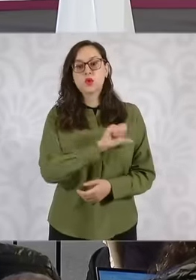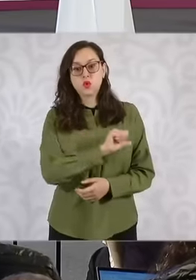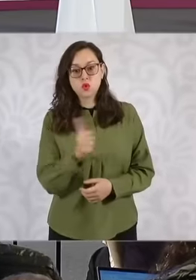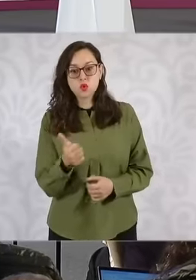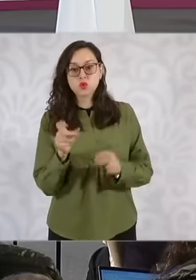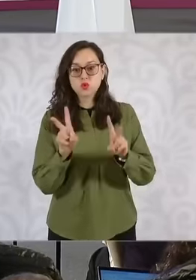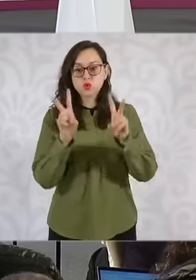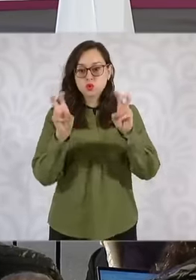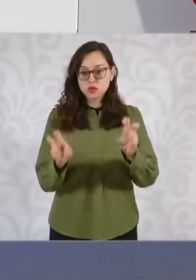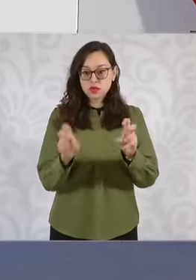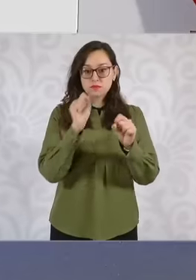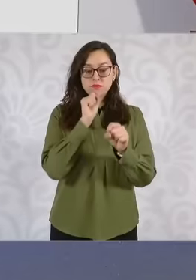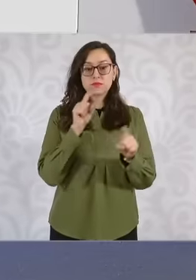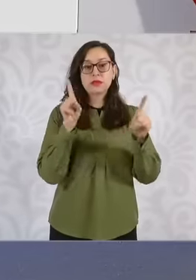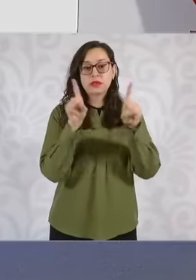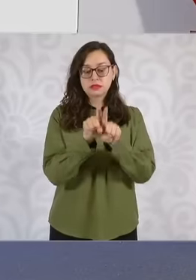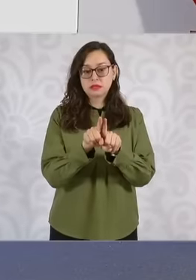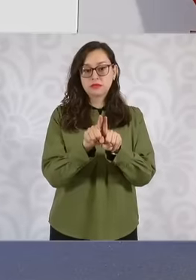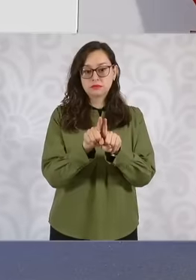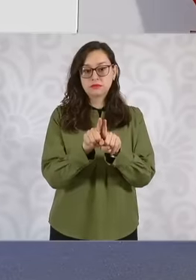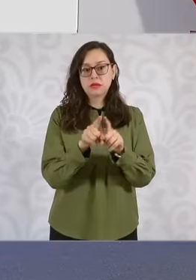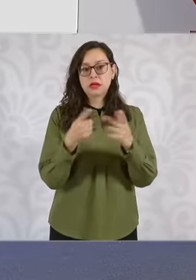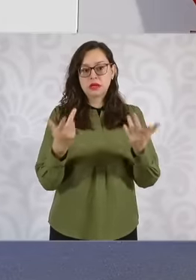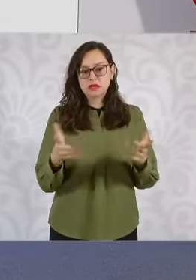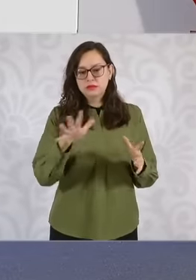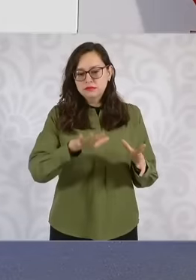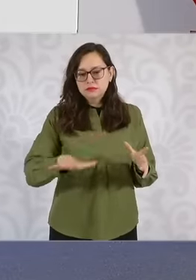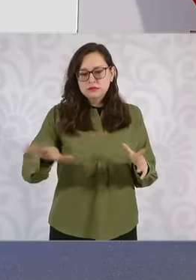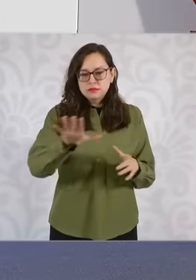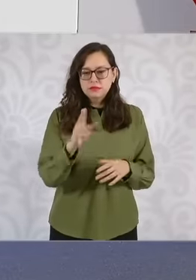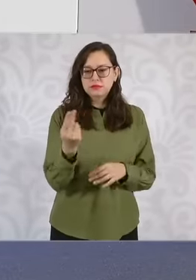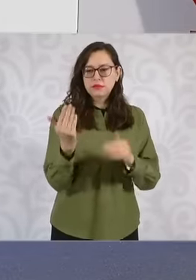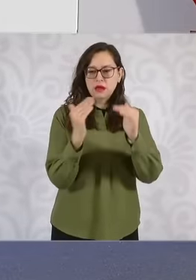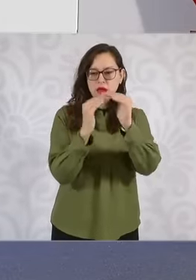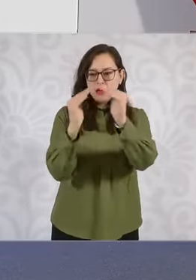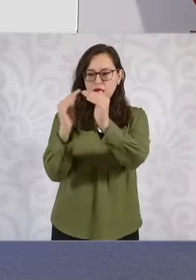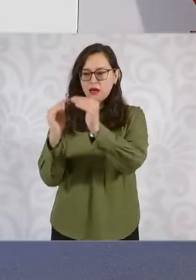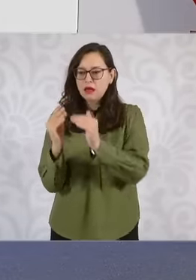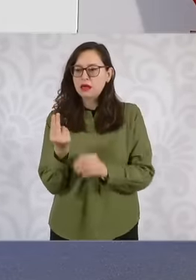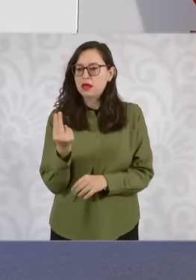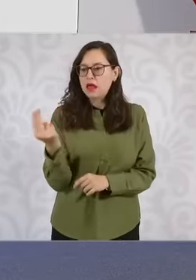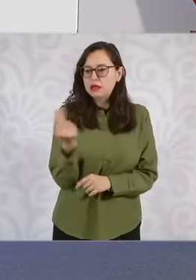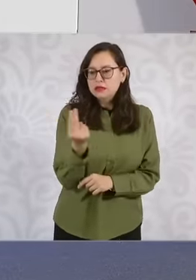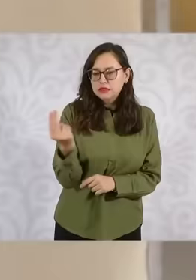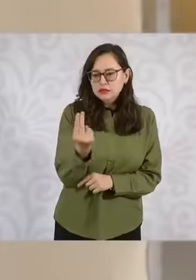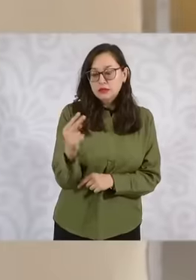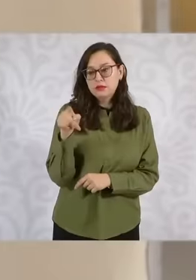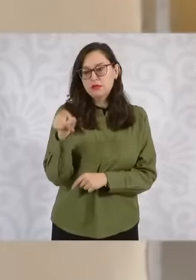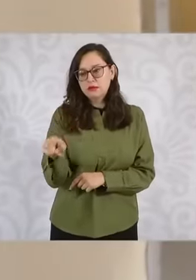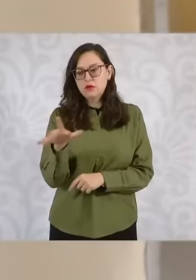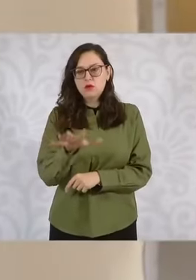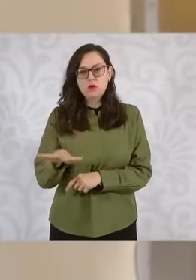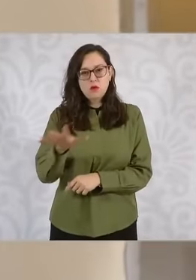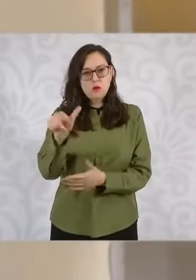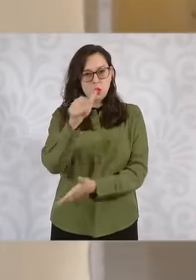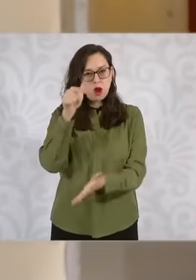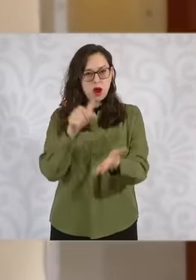what is called housing needs due to population growth and it refers to the fact that